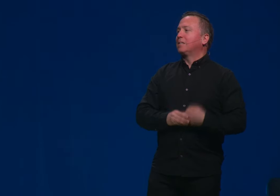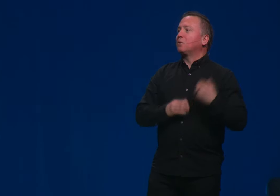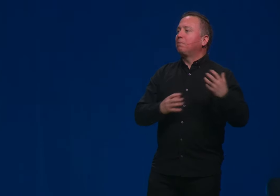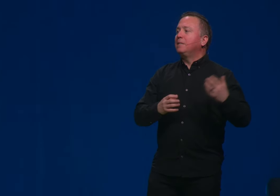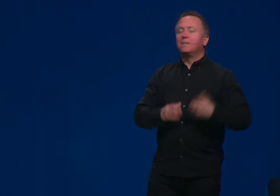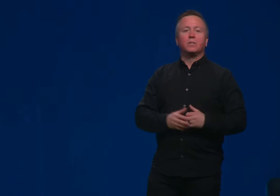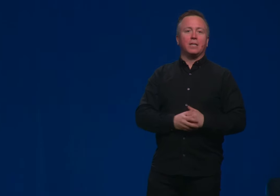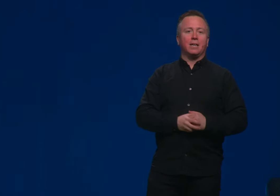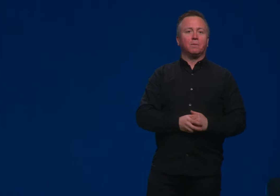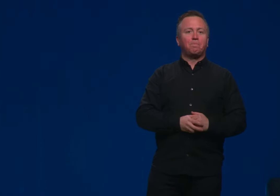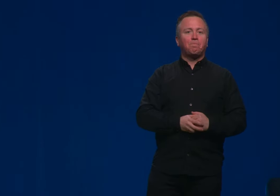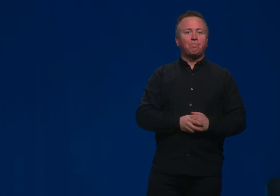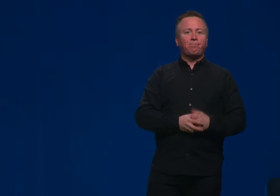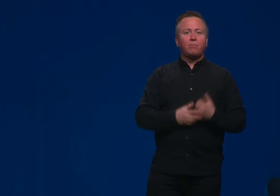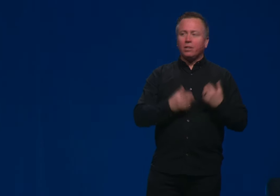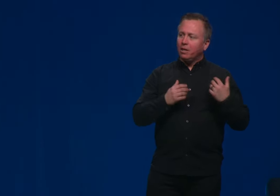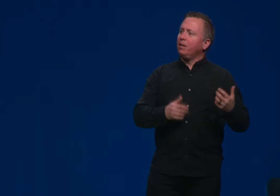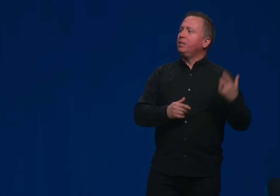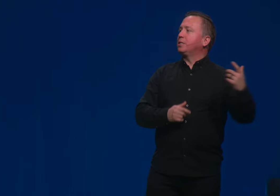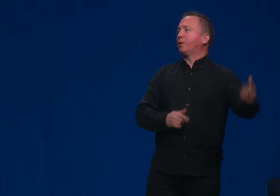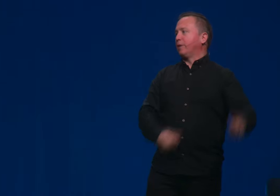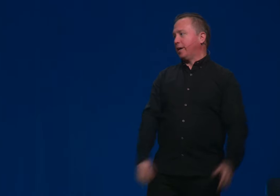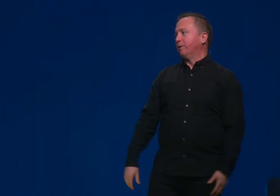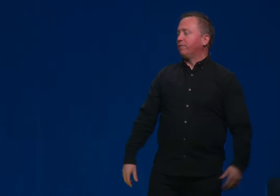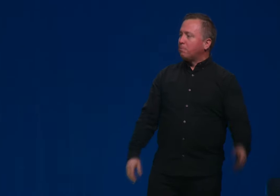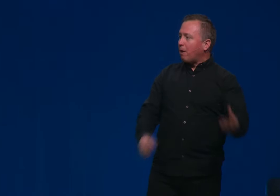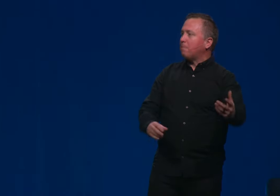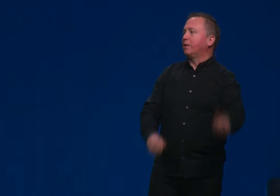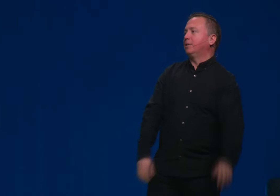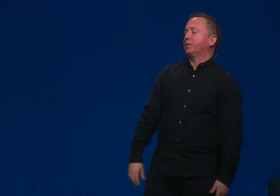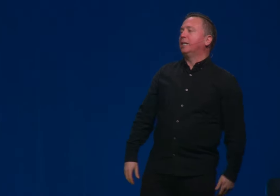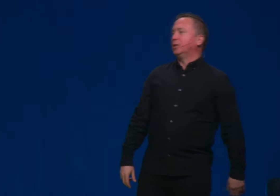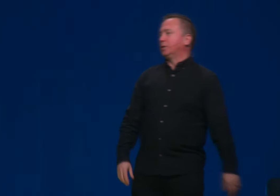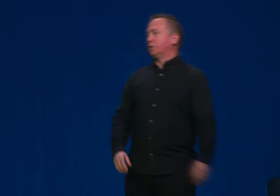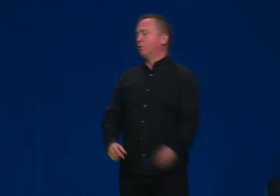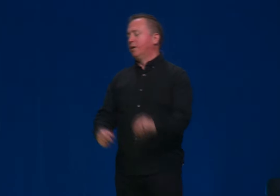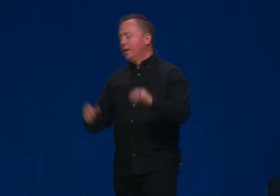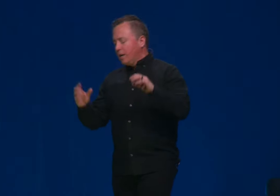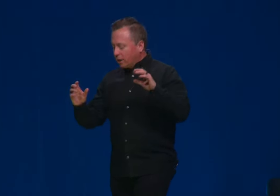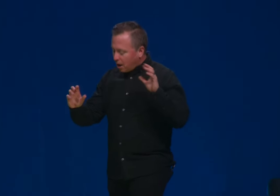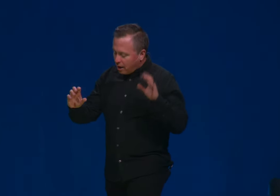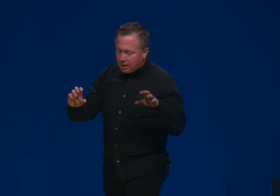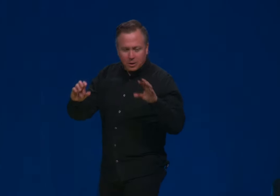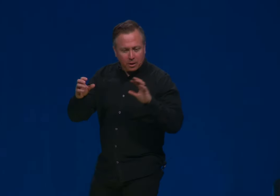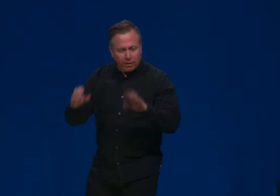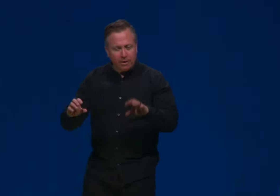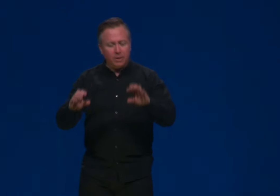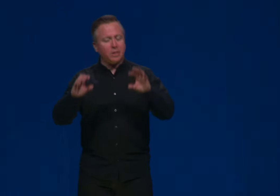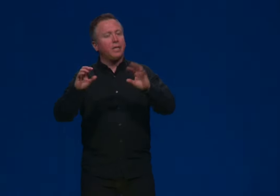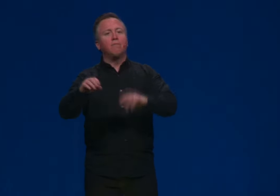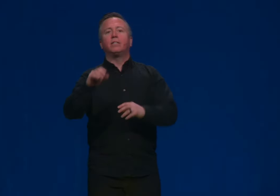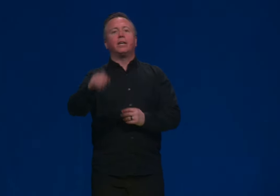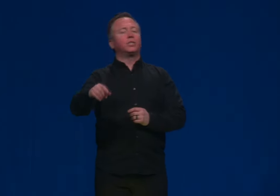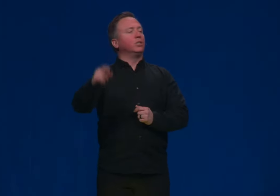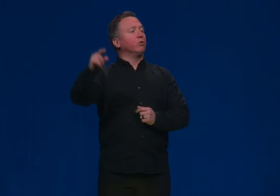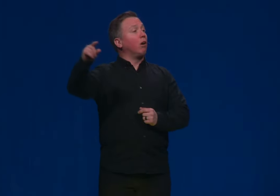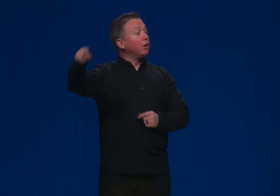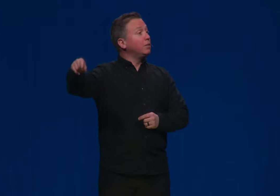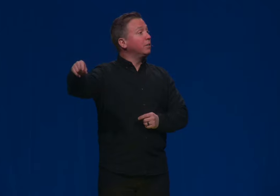And so please understand God is the Creator. If you properly understand Genesis one God as the Creator is an invitation to art.